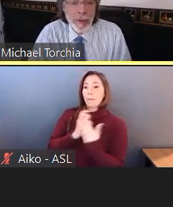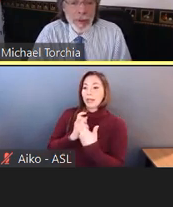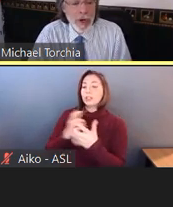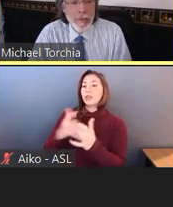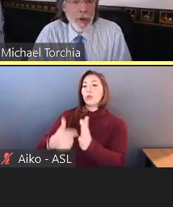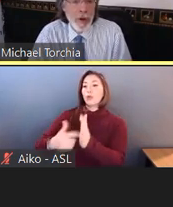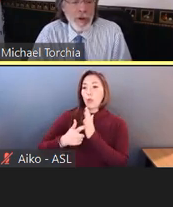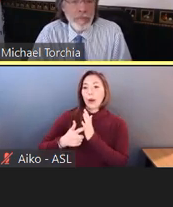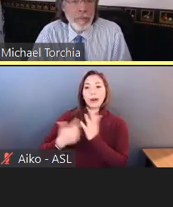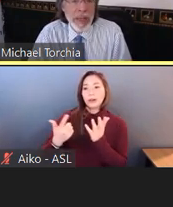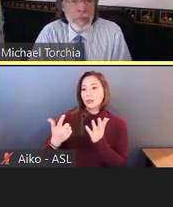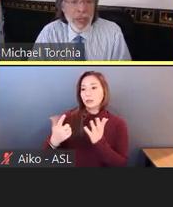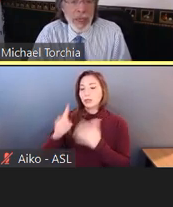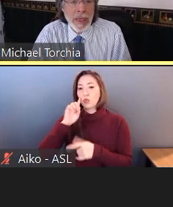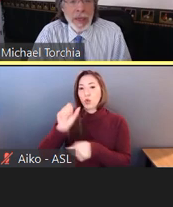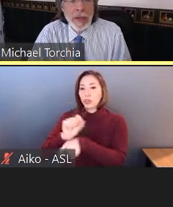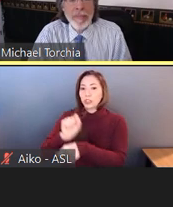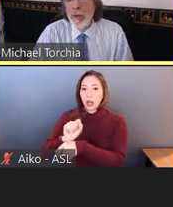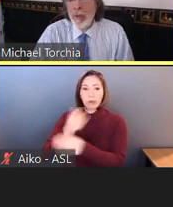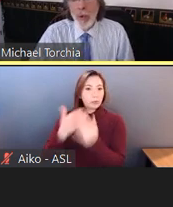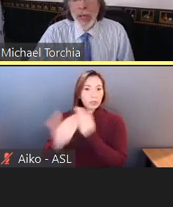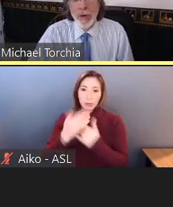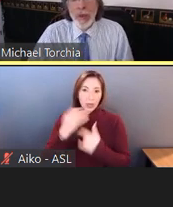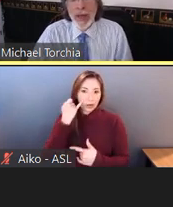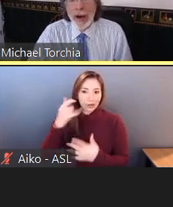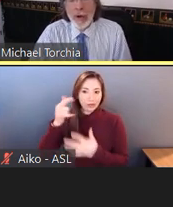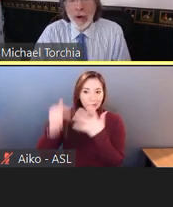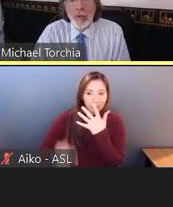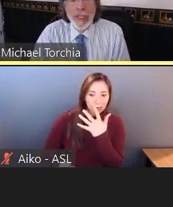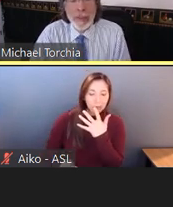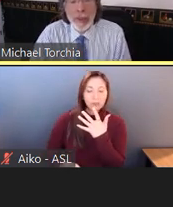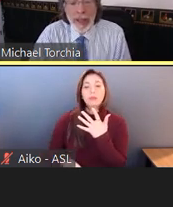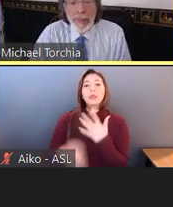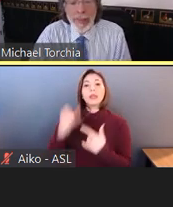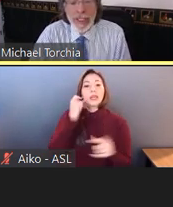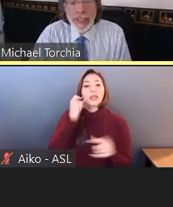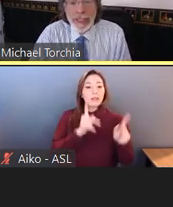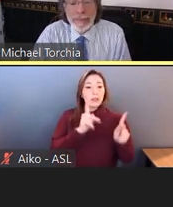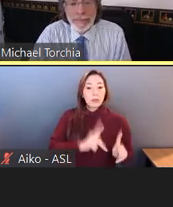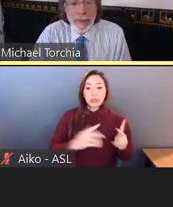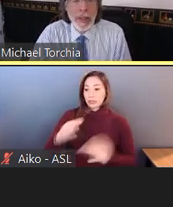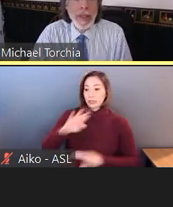whatever those might be-- with or without a reasonable accommodation.